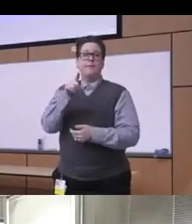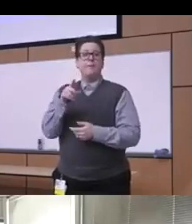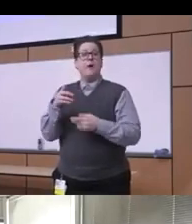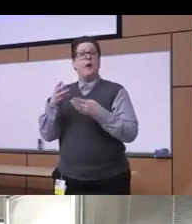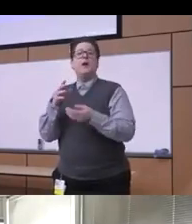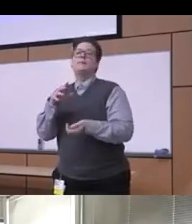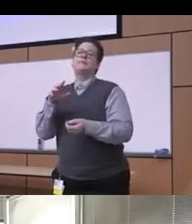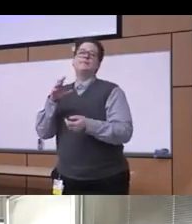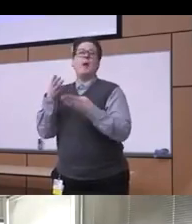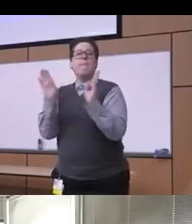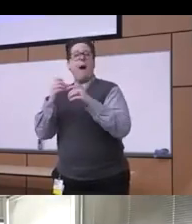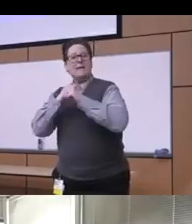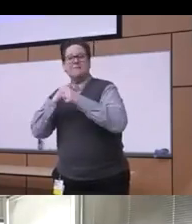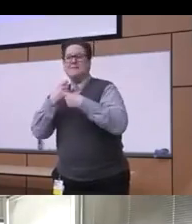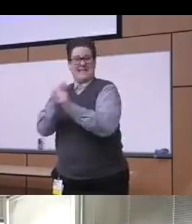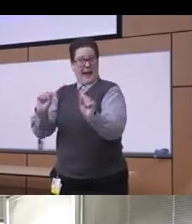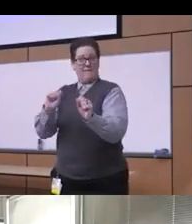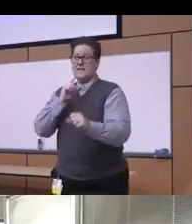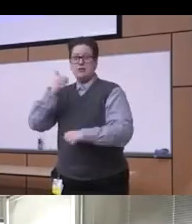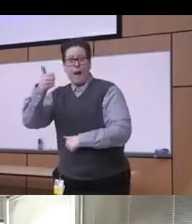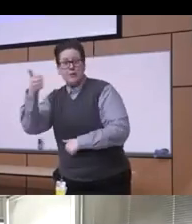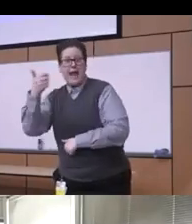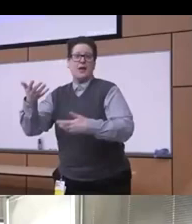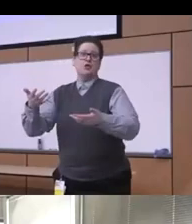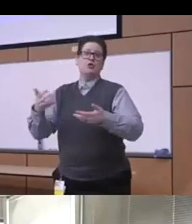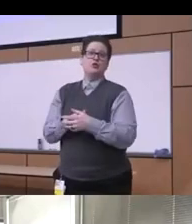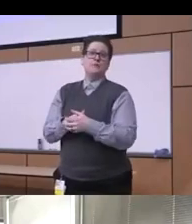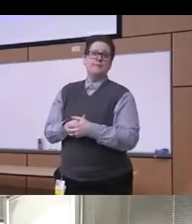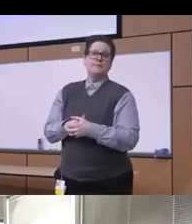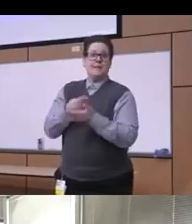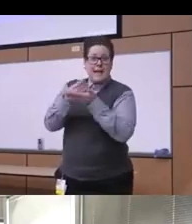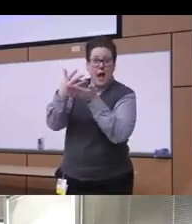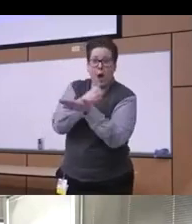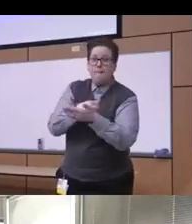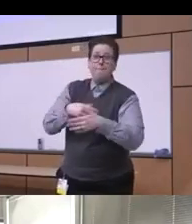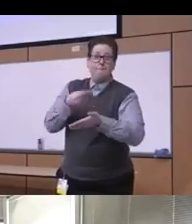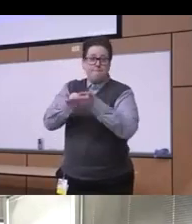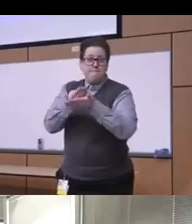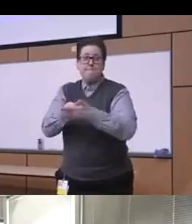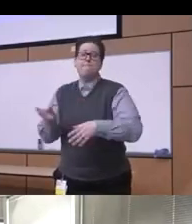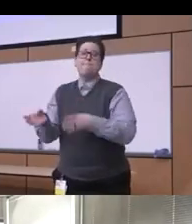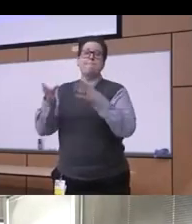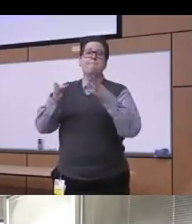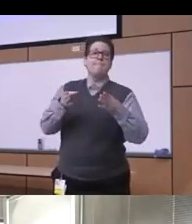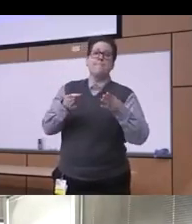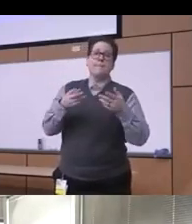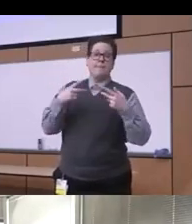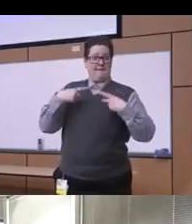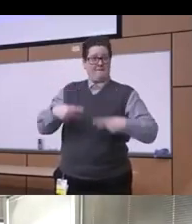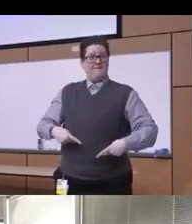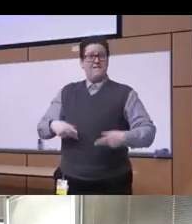environment Transportation education employment uh income and wealth physical environment housing